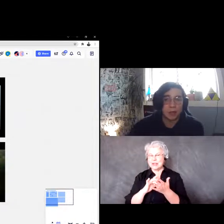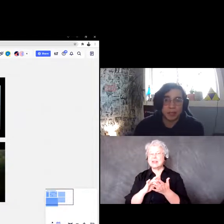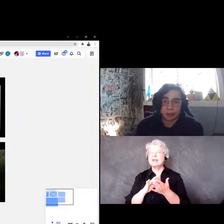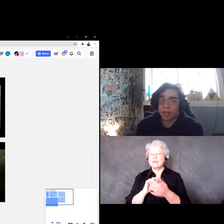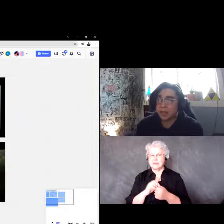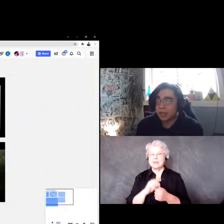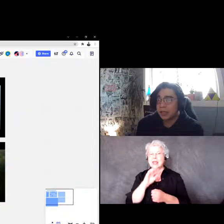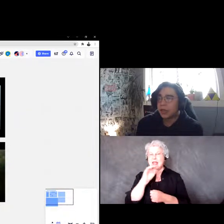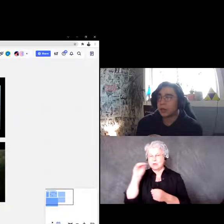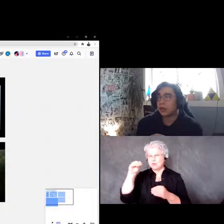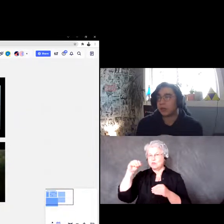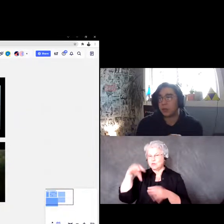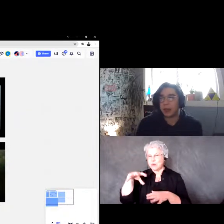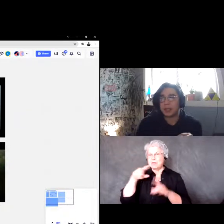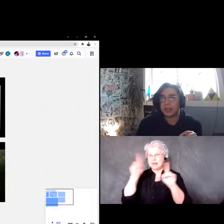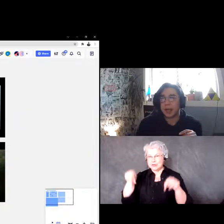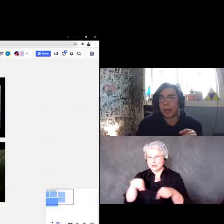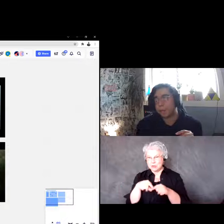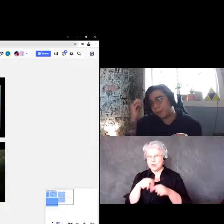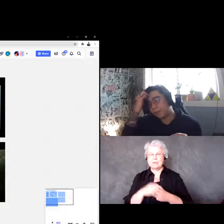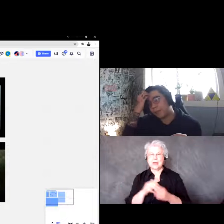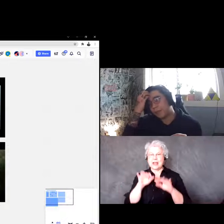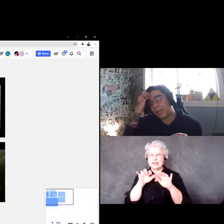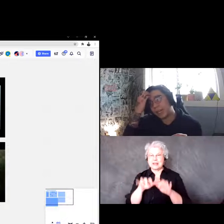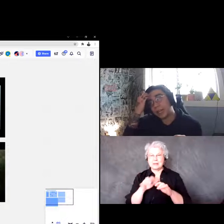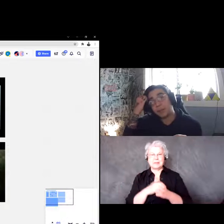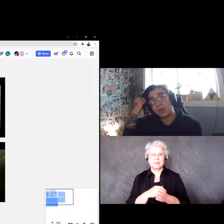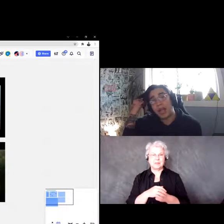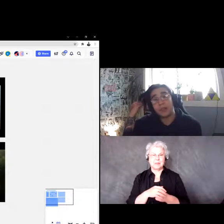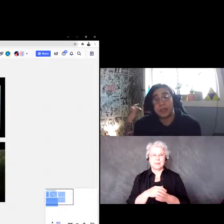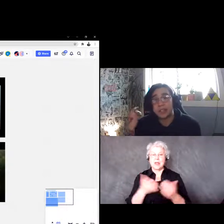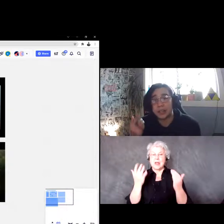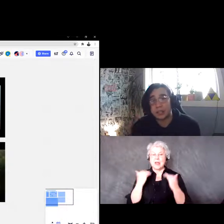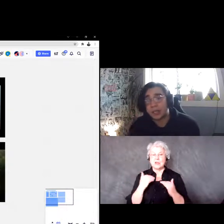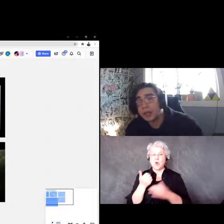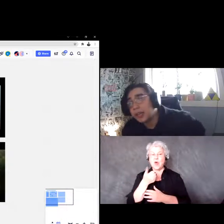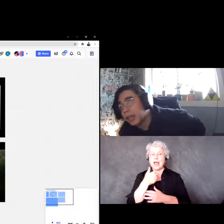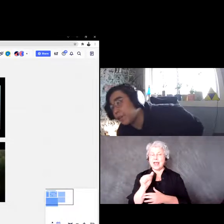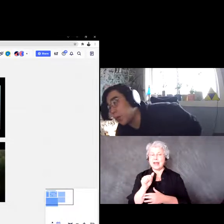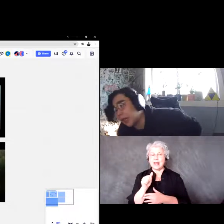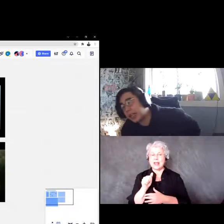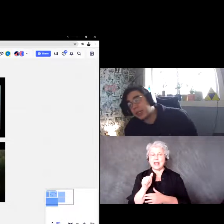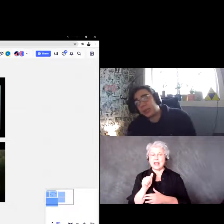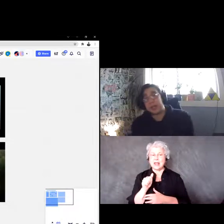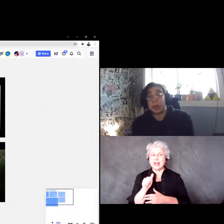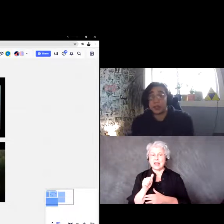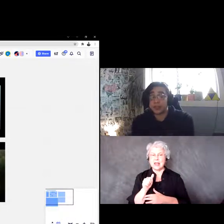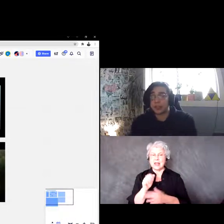as you have it, so if you want any input after a session or if you want any specific questions